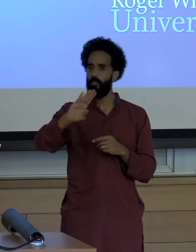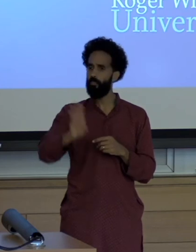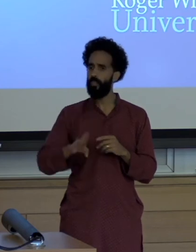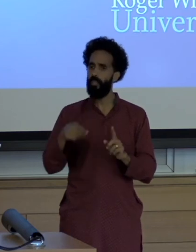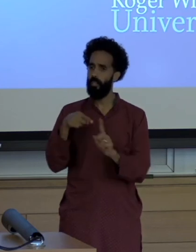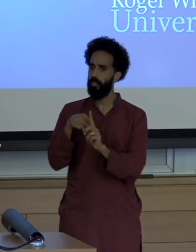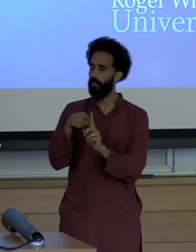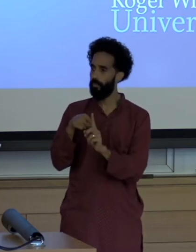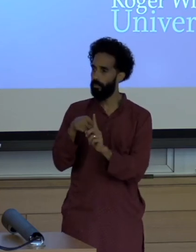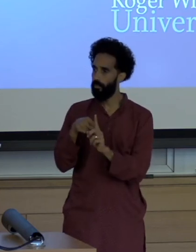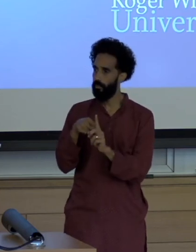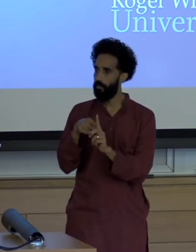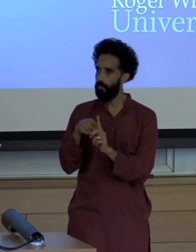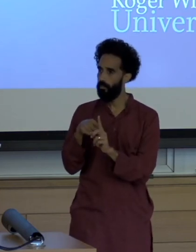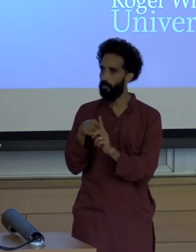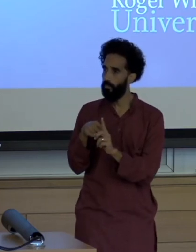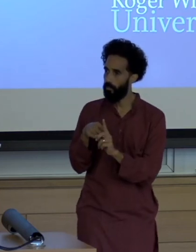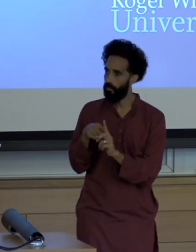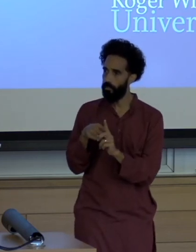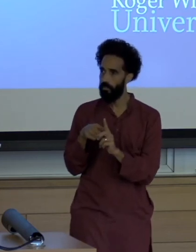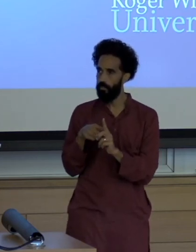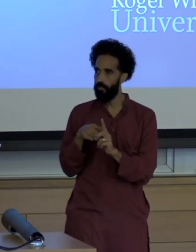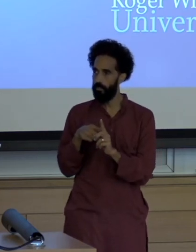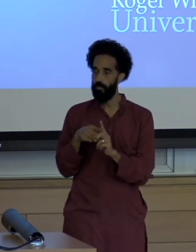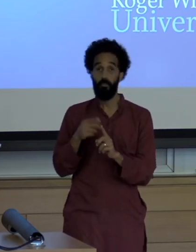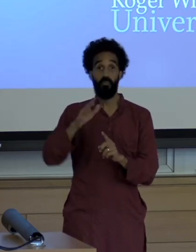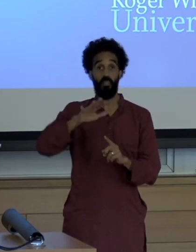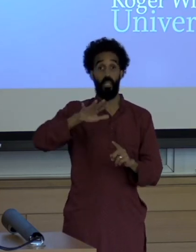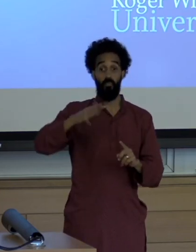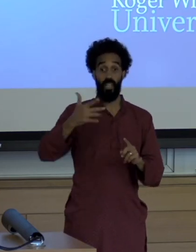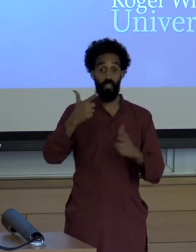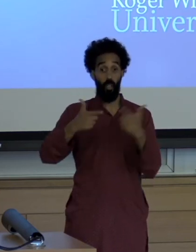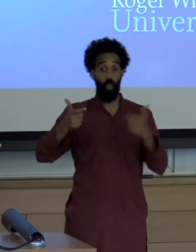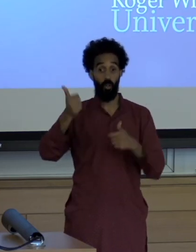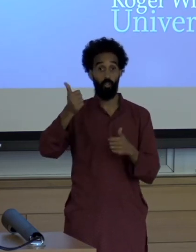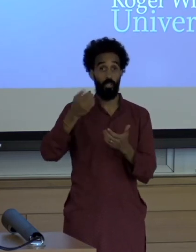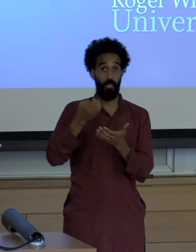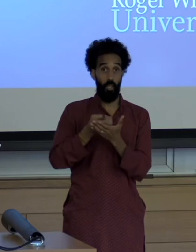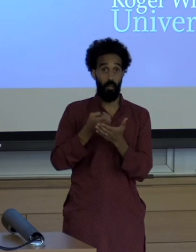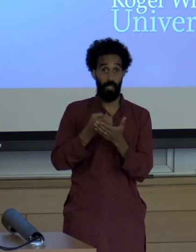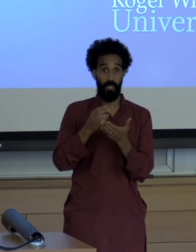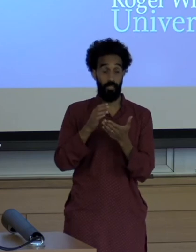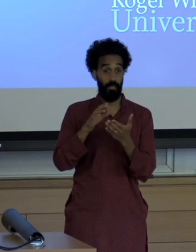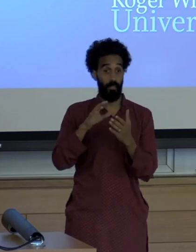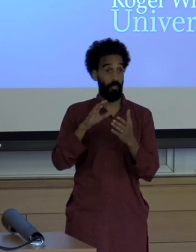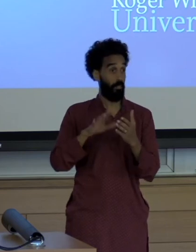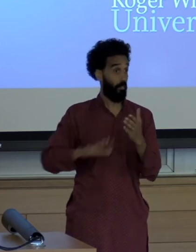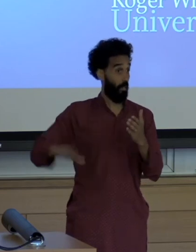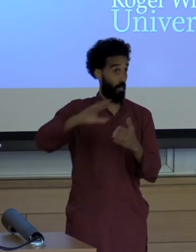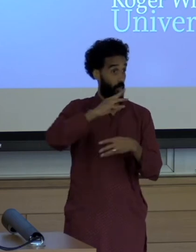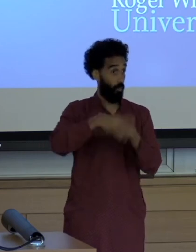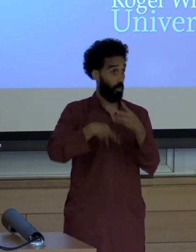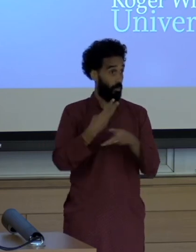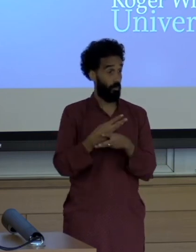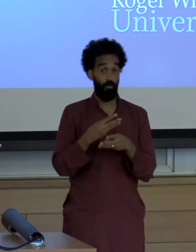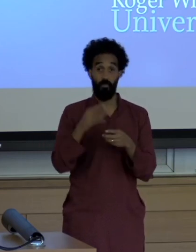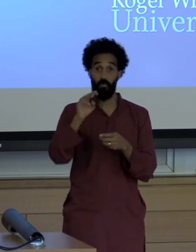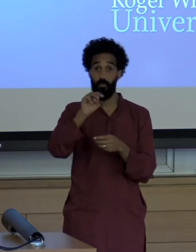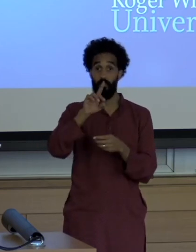At one point debatably the fifth largest economy in the world. So it's a very sophisticated media environment it was one of the first